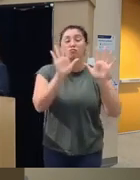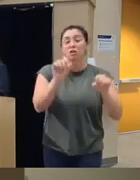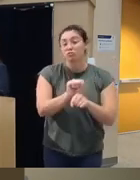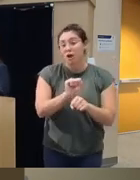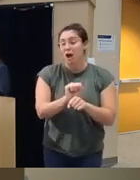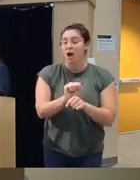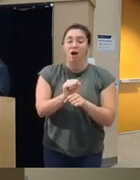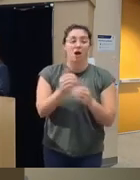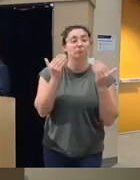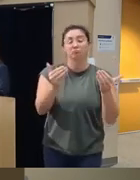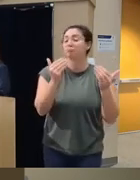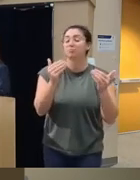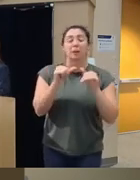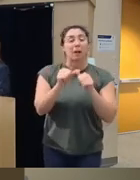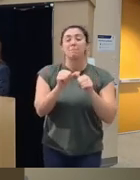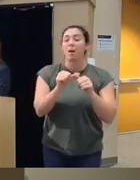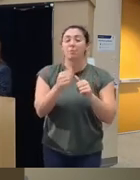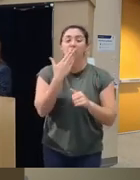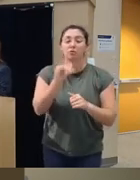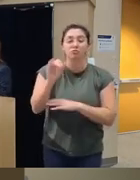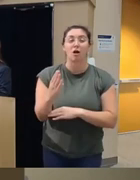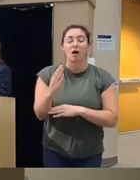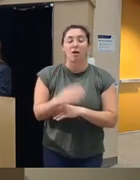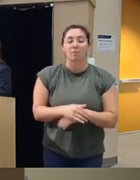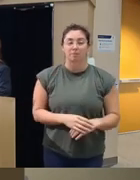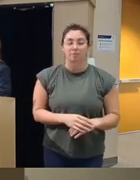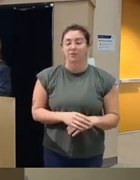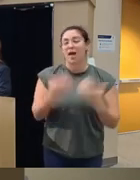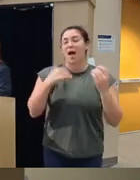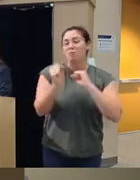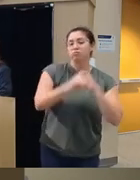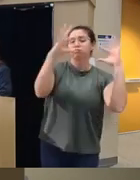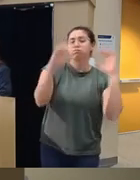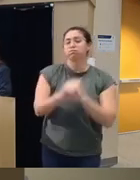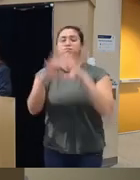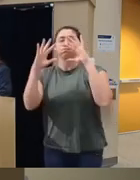health and keep up the good work or there's confetti bursts um when they're interacting